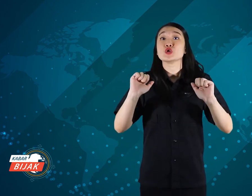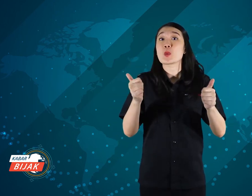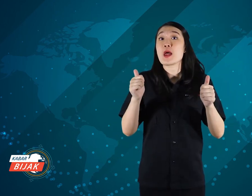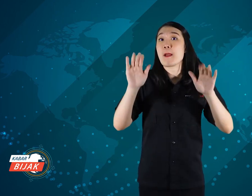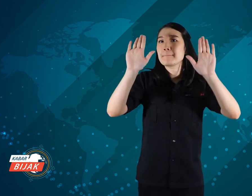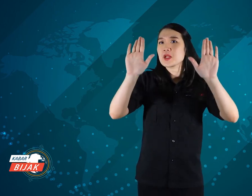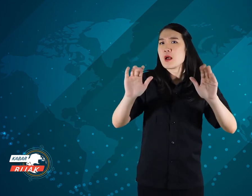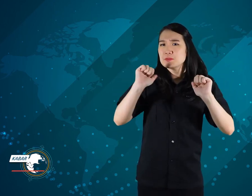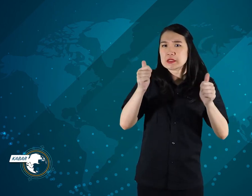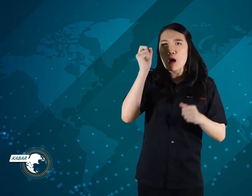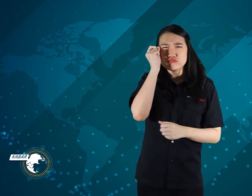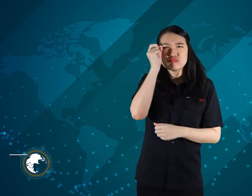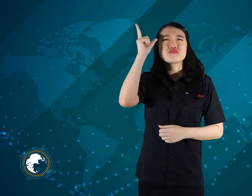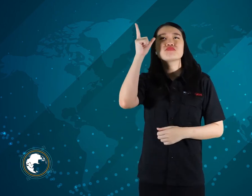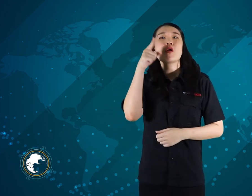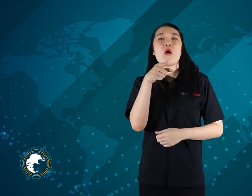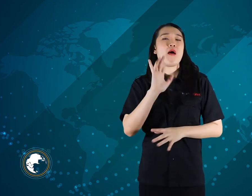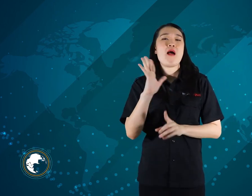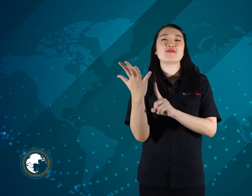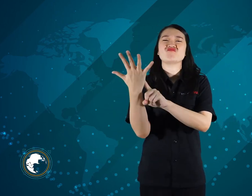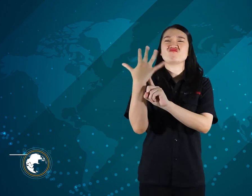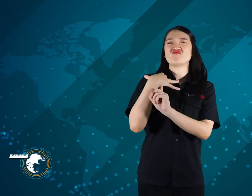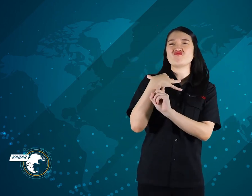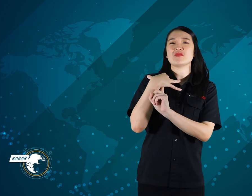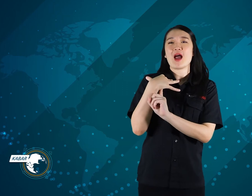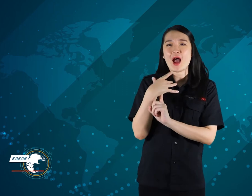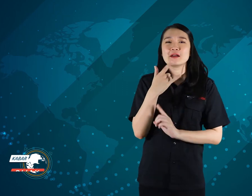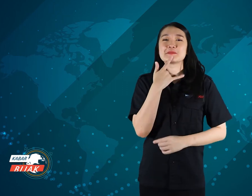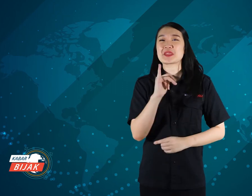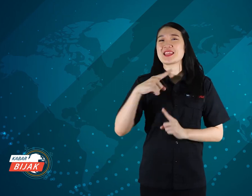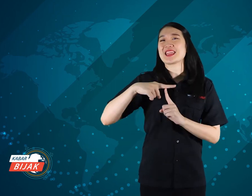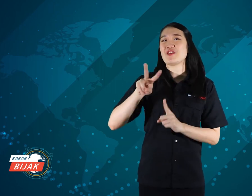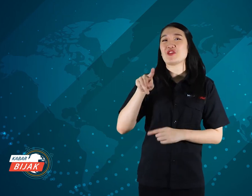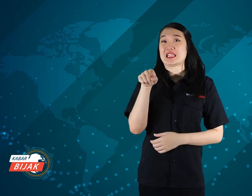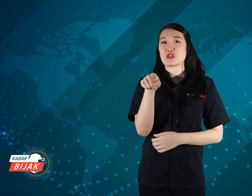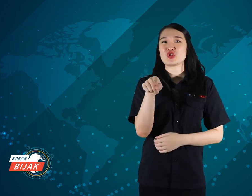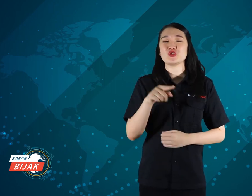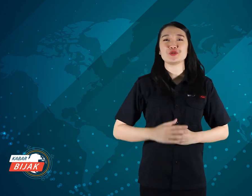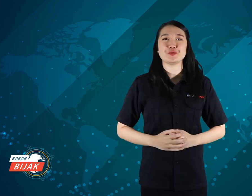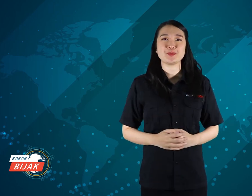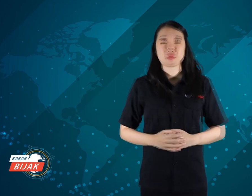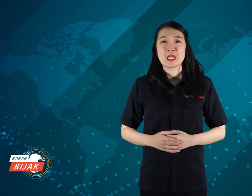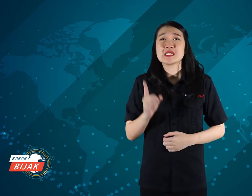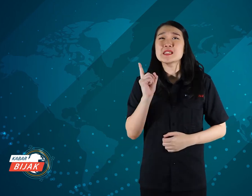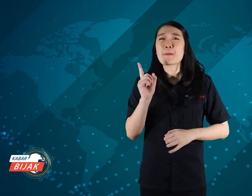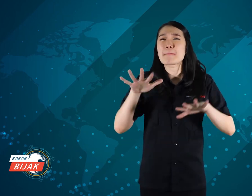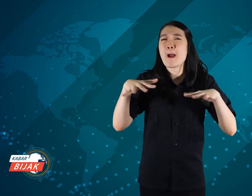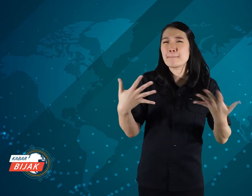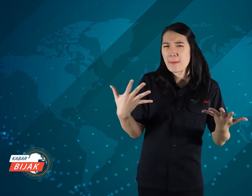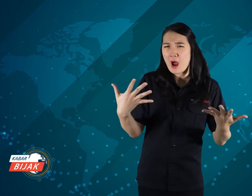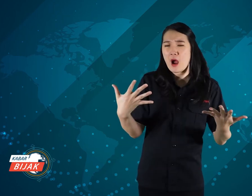so that the media can be aware of not discriminate like that TV. Because what?